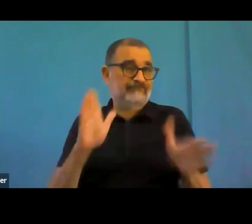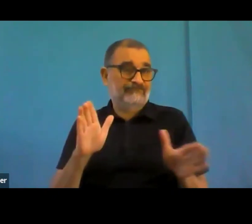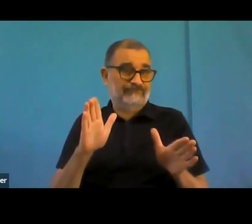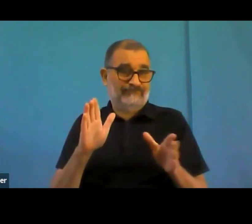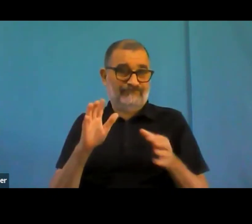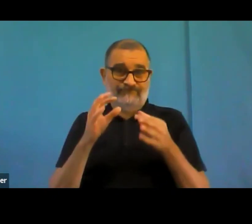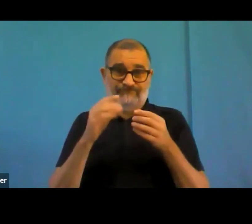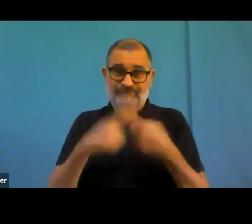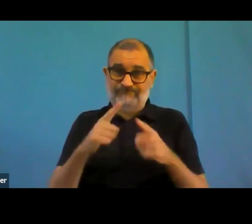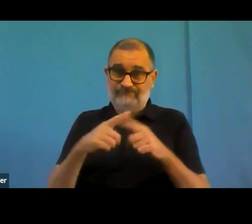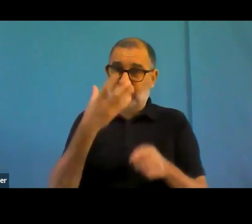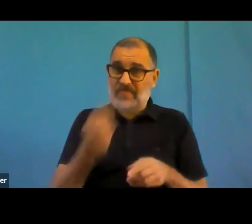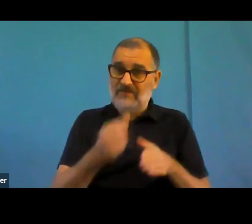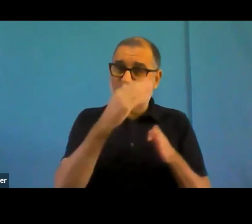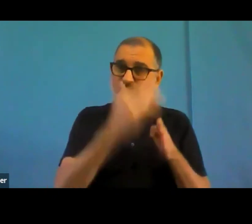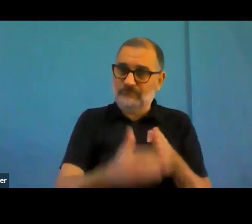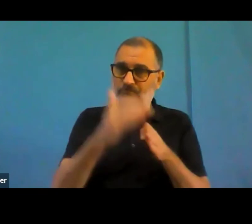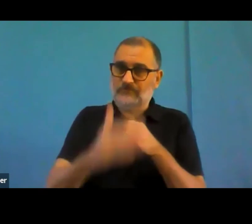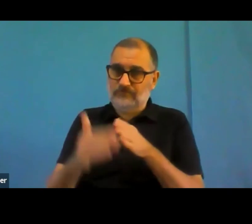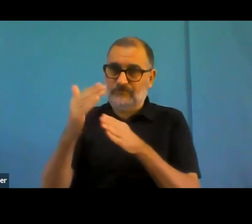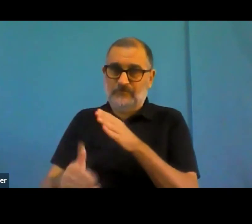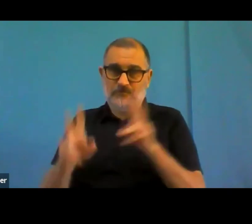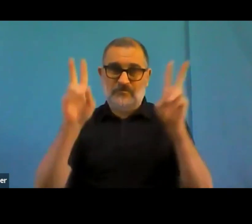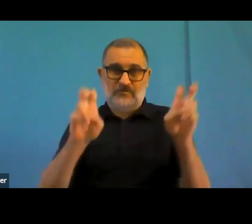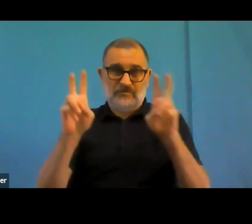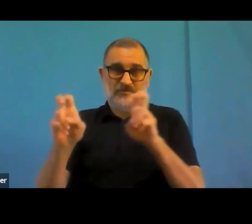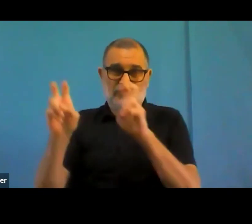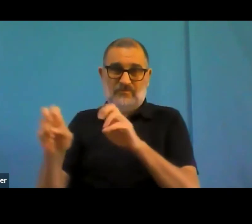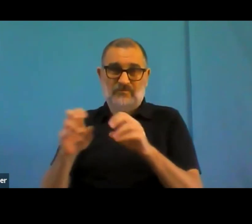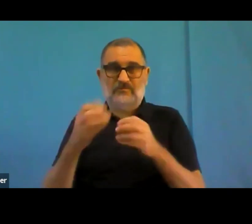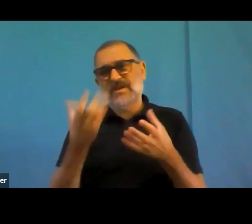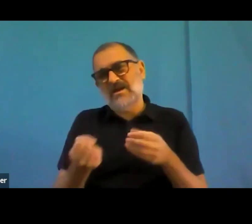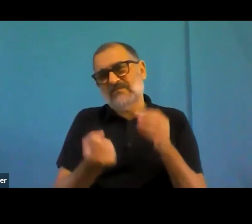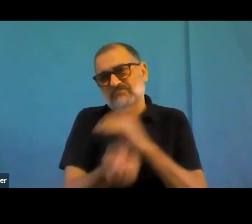And then we had what I believe is, for the at least for the bad review, one of the most